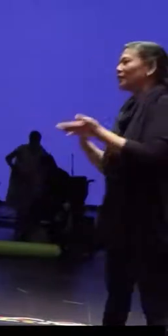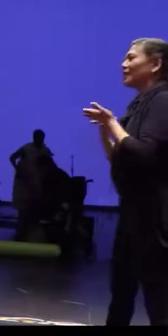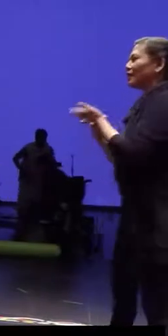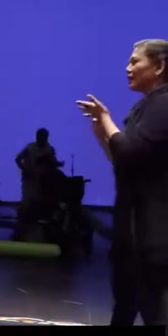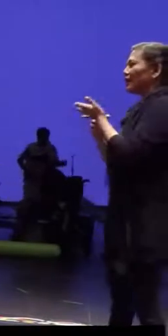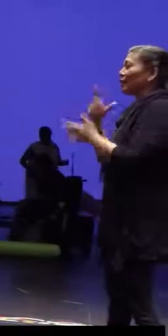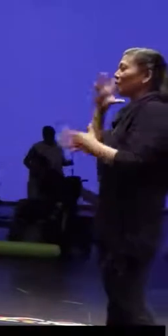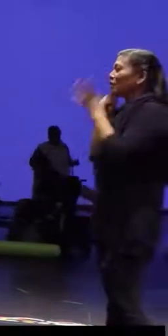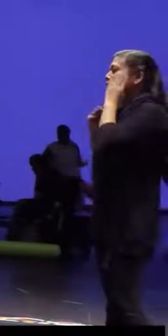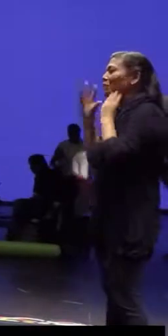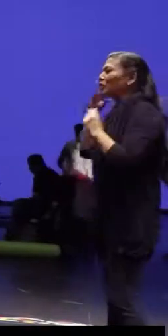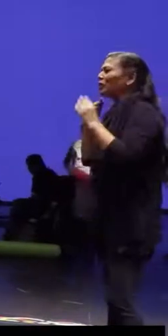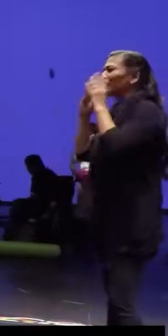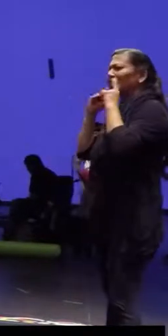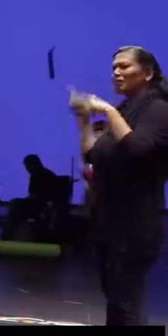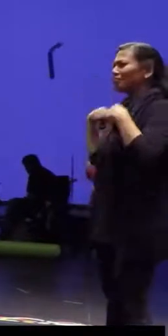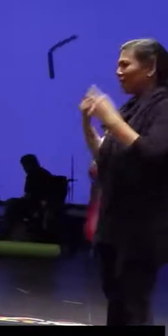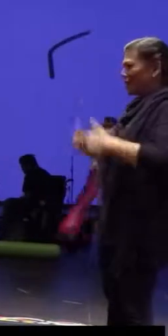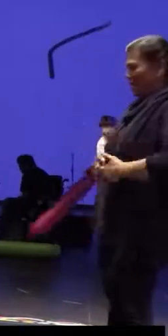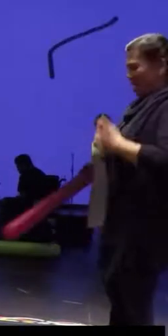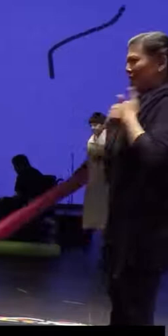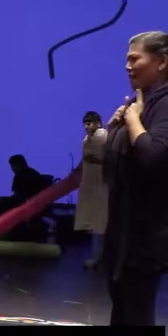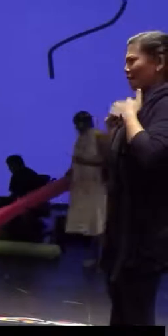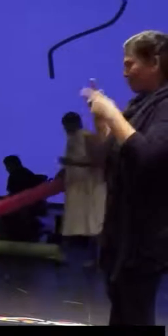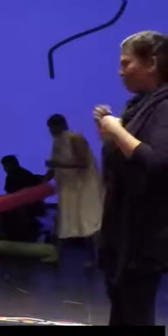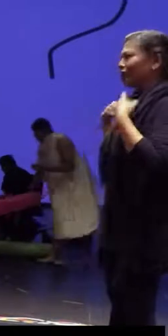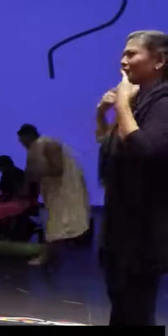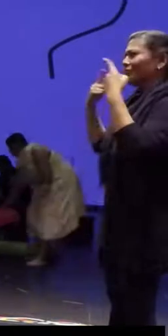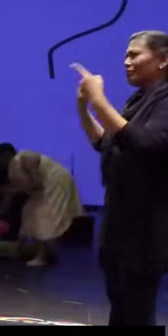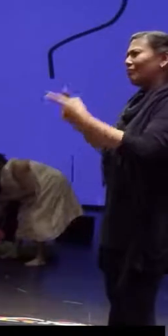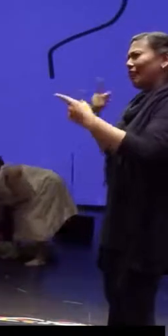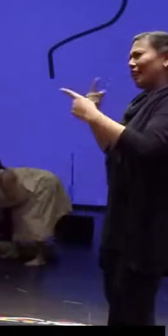our lives impacts our experience of madness of disability of deaf culture